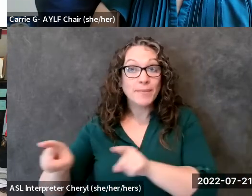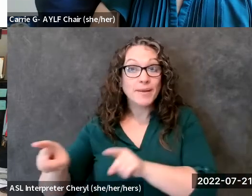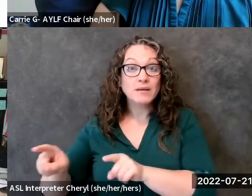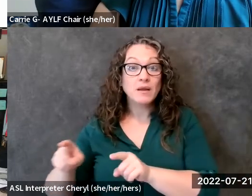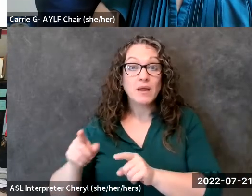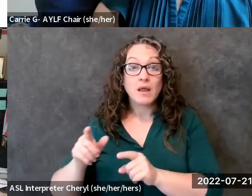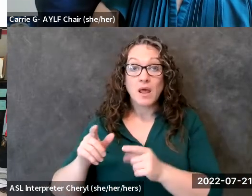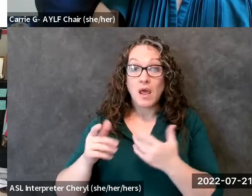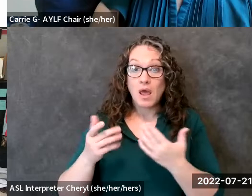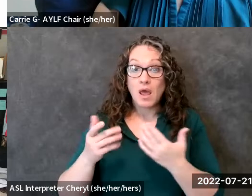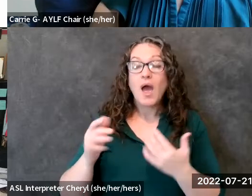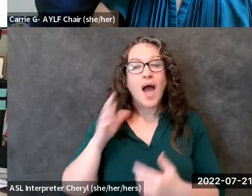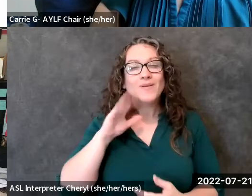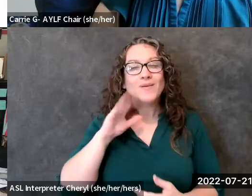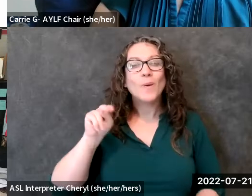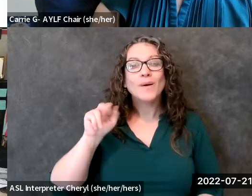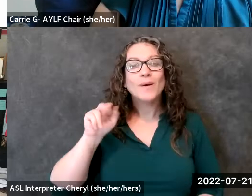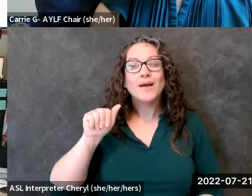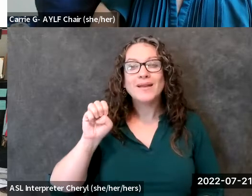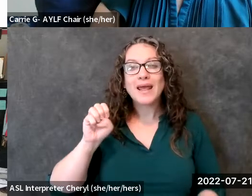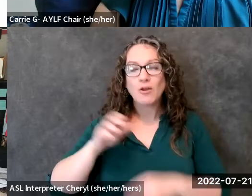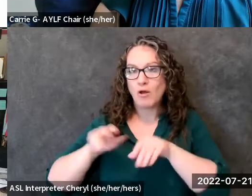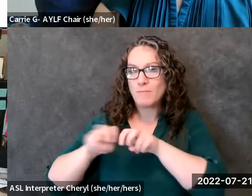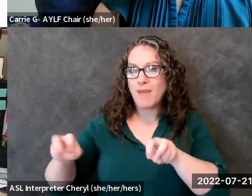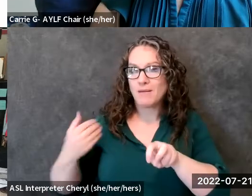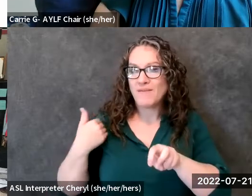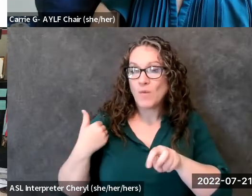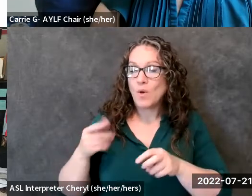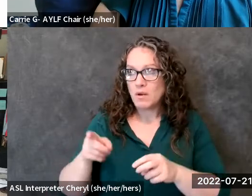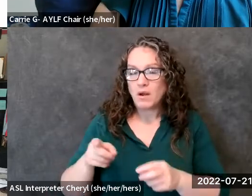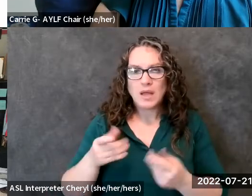our panel earlier and he talked about that as well it's so important for people with disabilities to